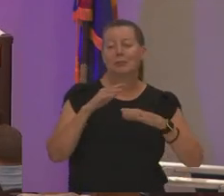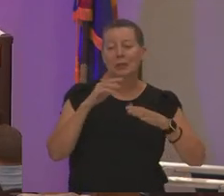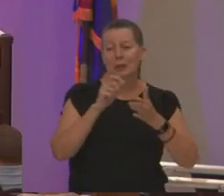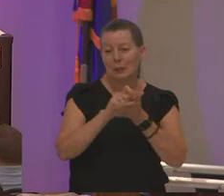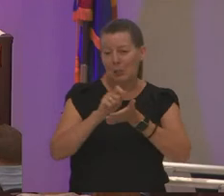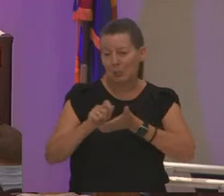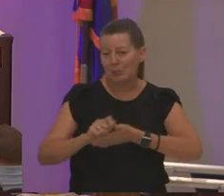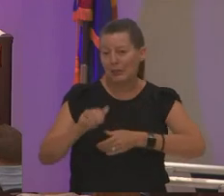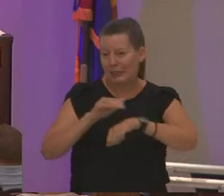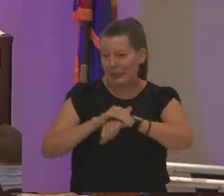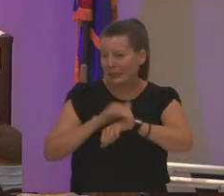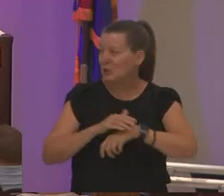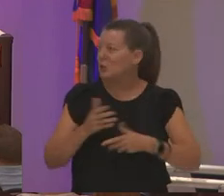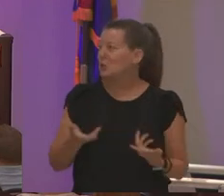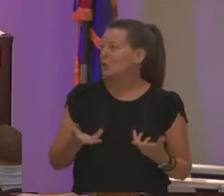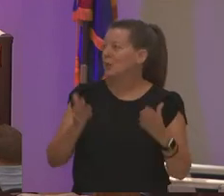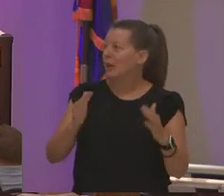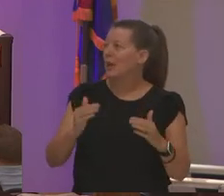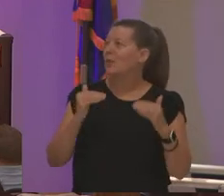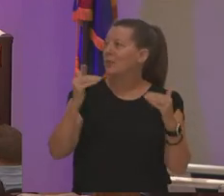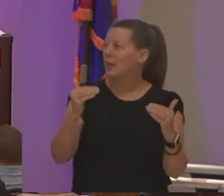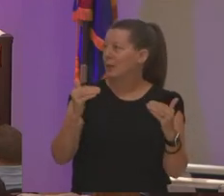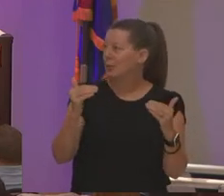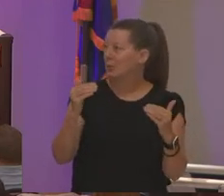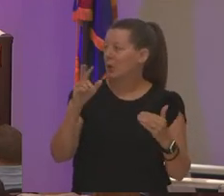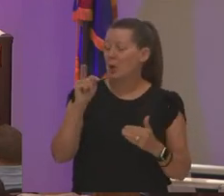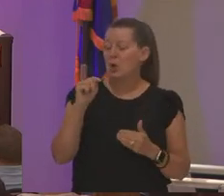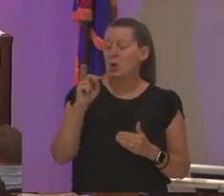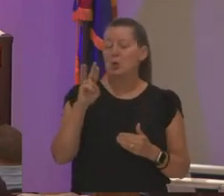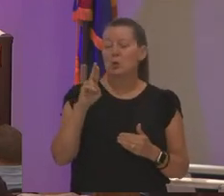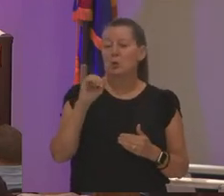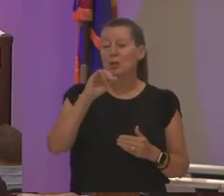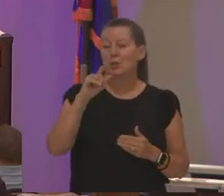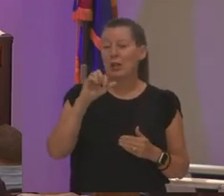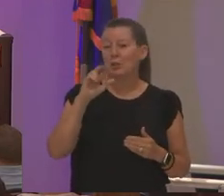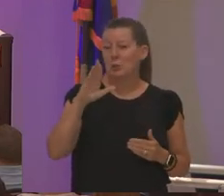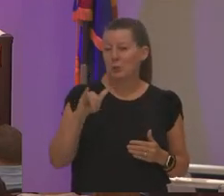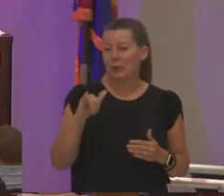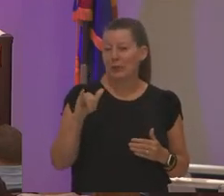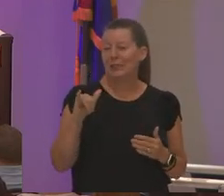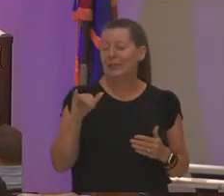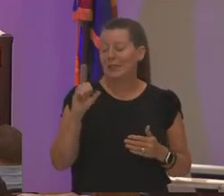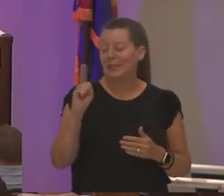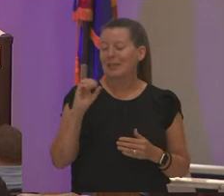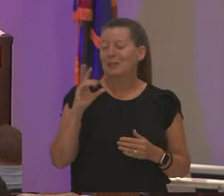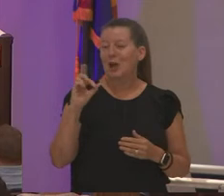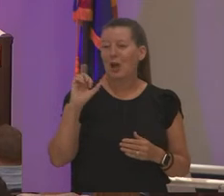then to be adultery scholar uh whereas a peter and vernov joe true scholar at usc where i got